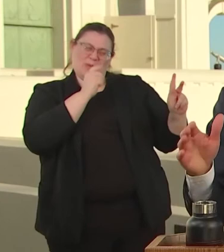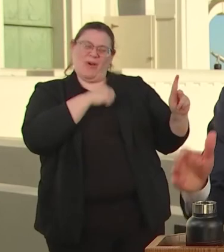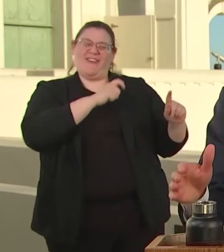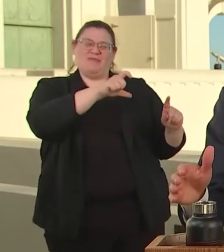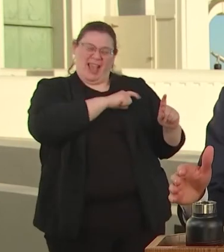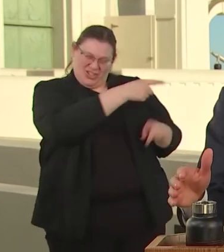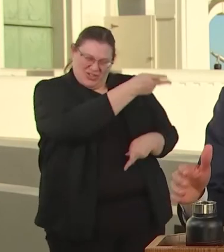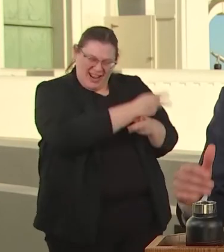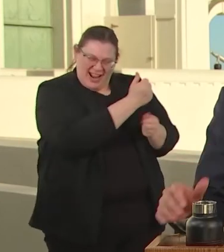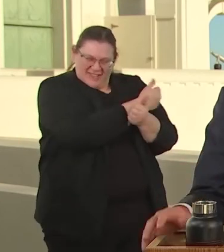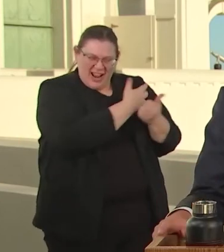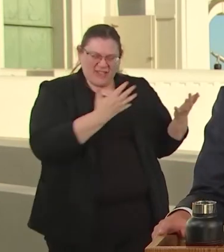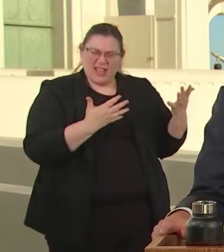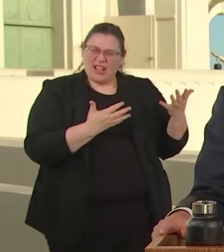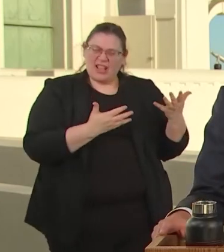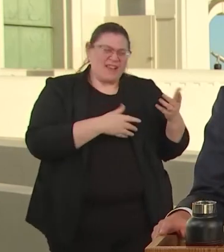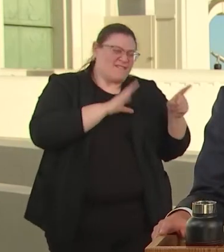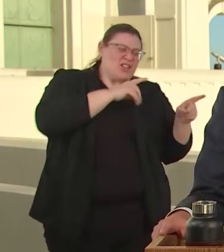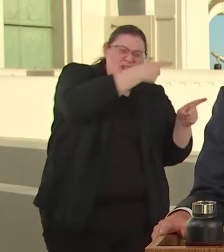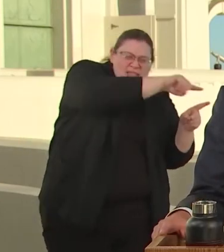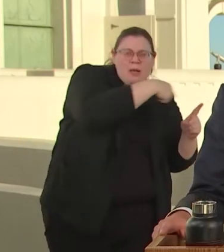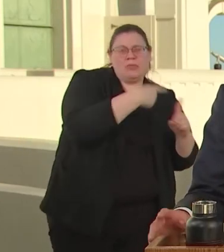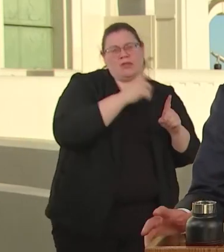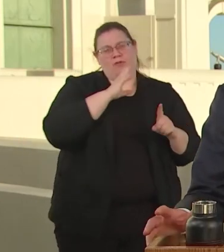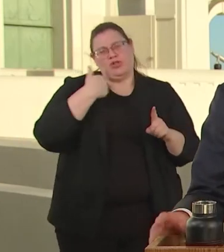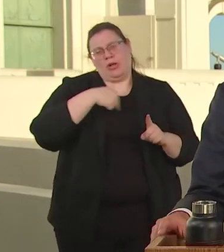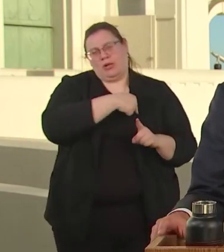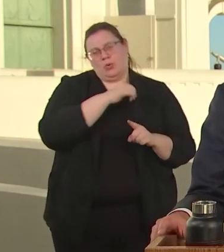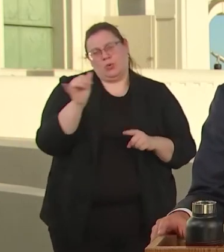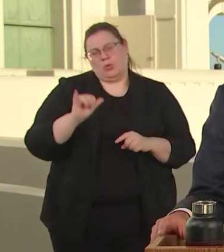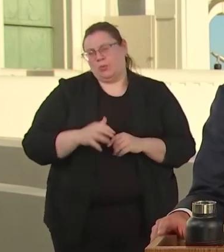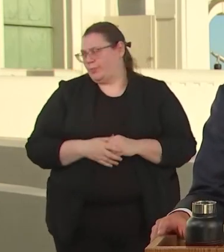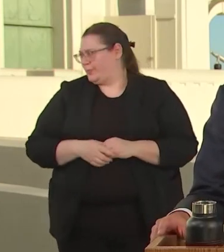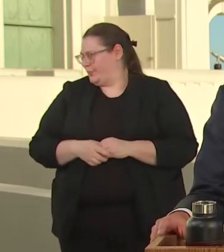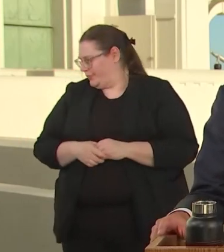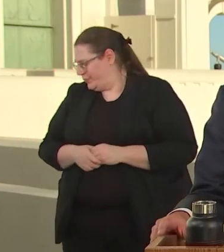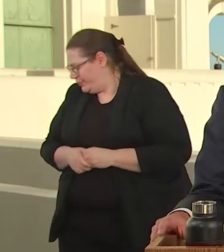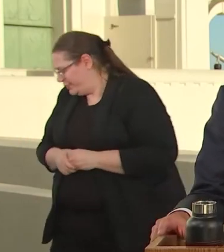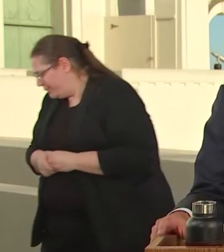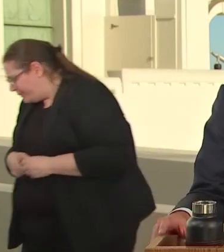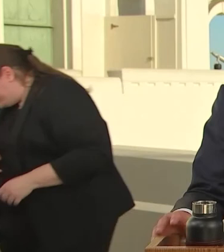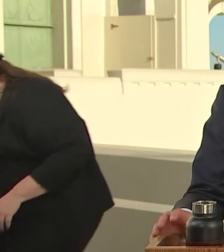HEROIC MUCH IS SAD. WE'VE BURDENED POLICE OFFICERS WITH RESPONSIBILITIES THAT THEY